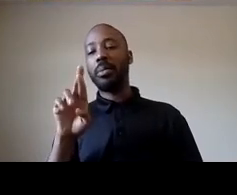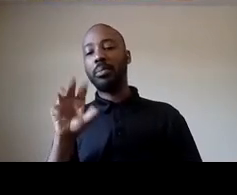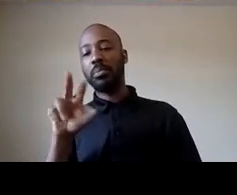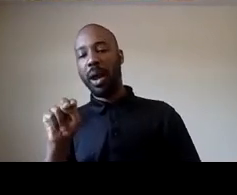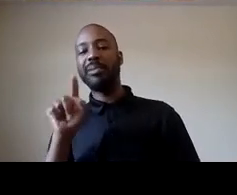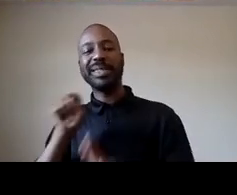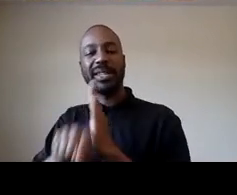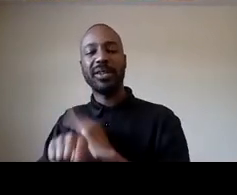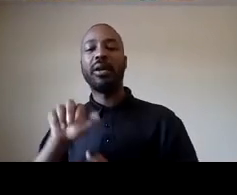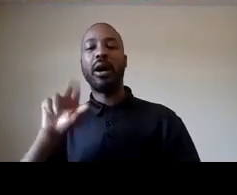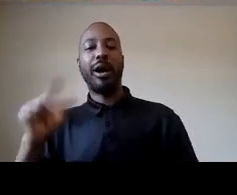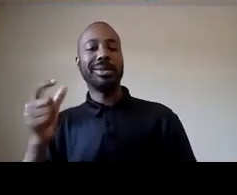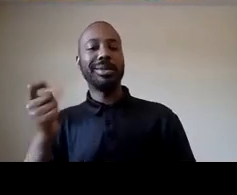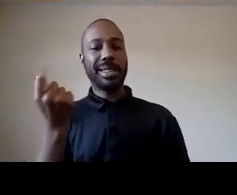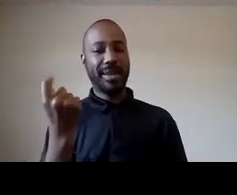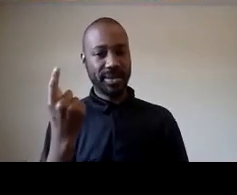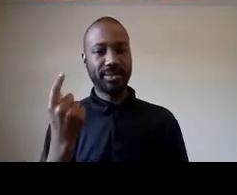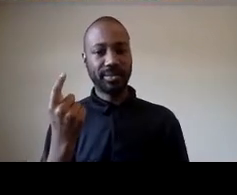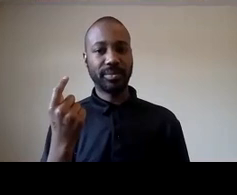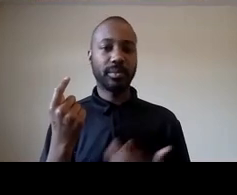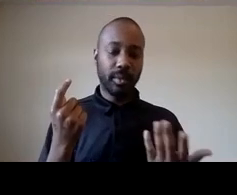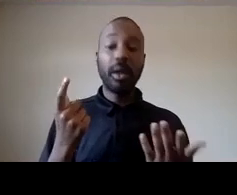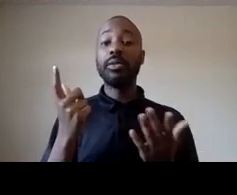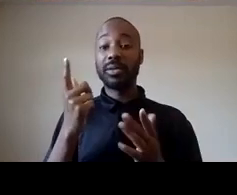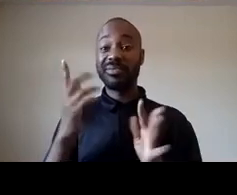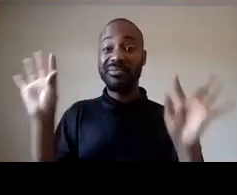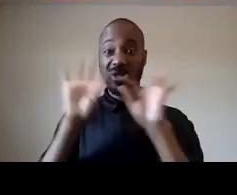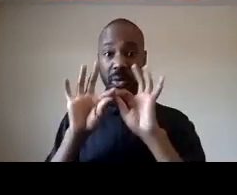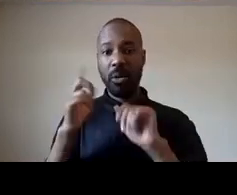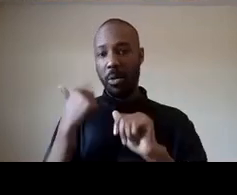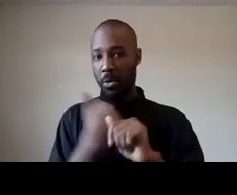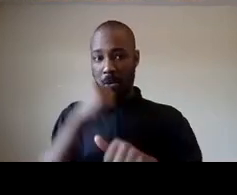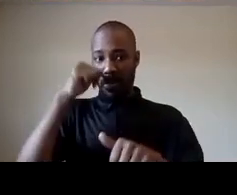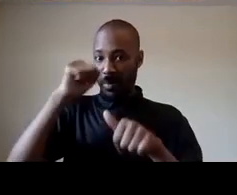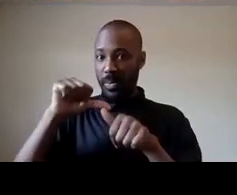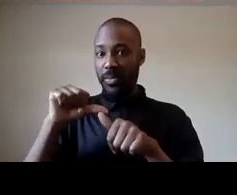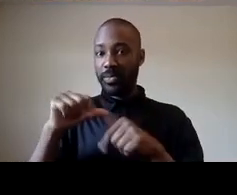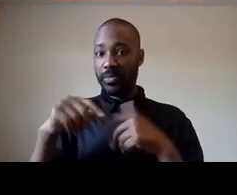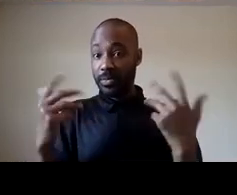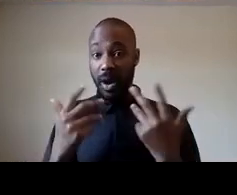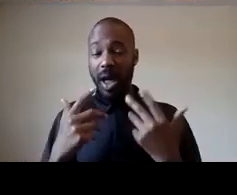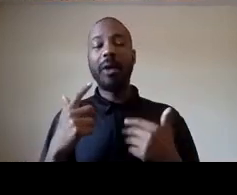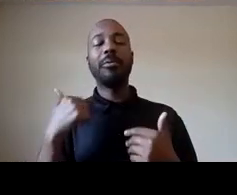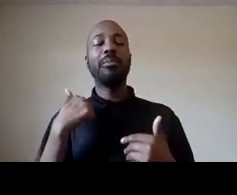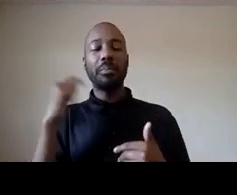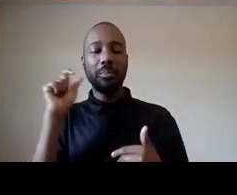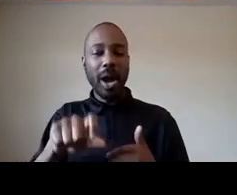august 11th and so it's important that we remember that we have to stand up for our people and so